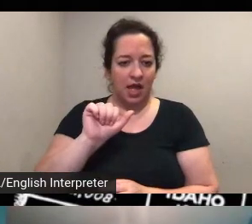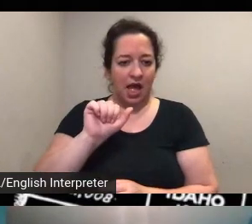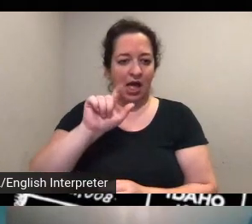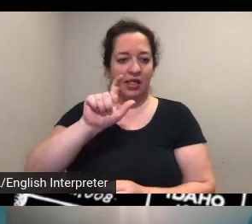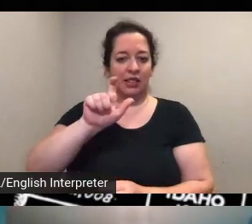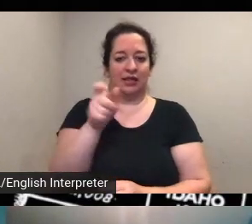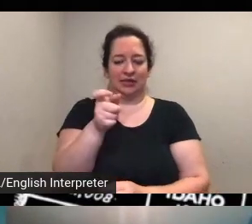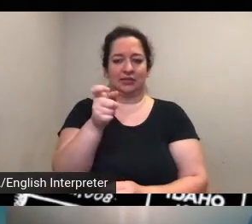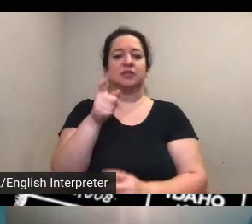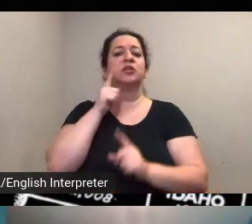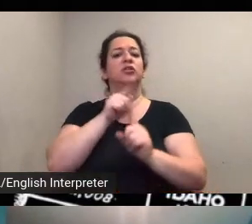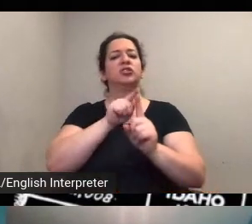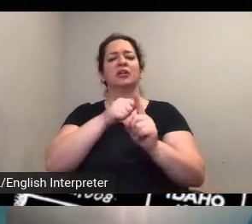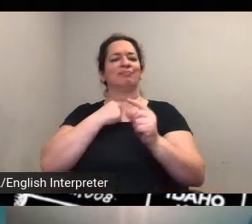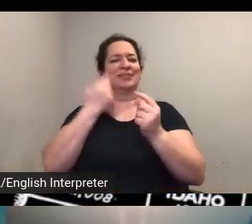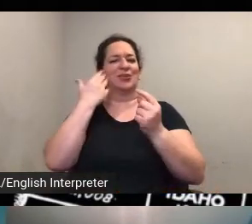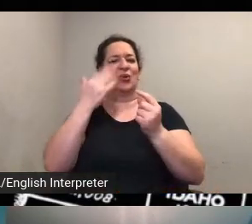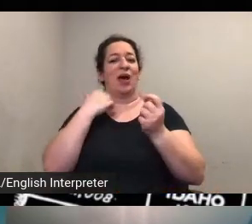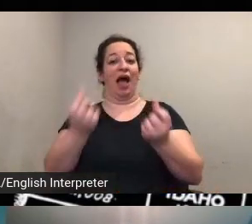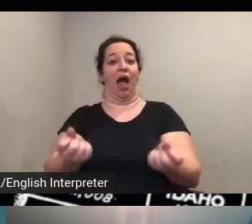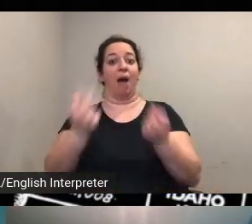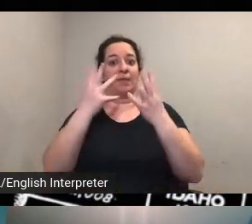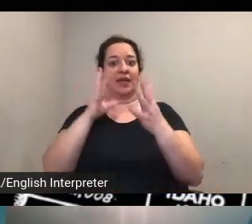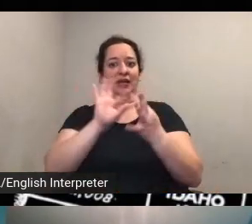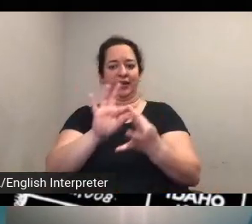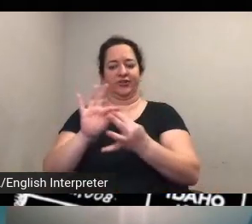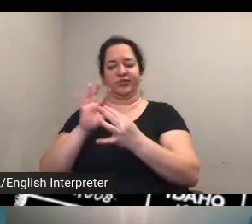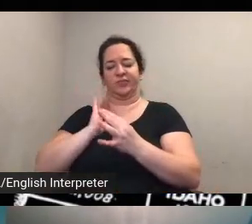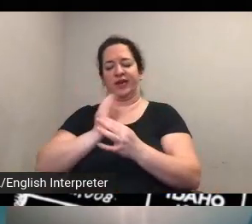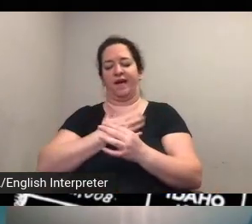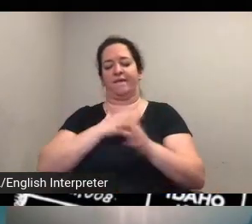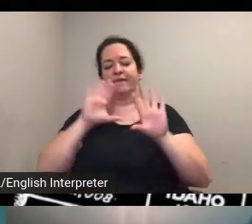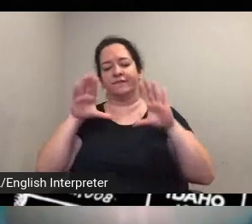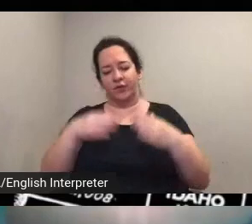was um to focus on yeah the the us and kind